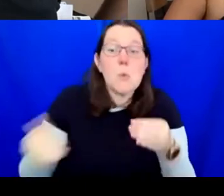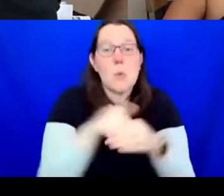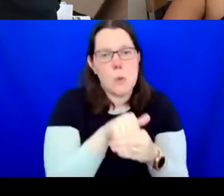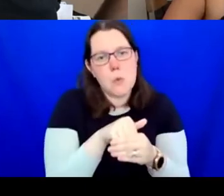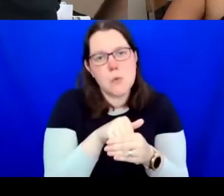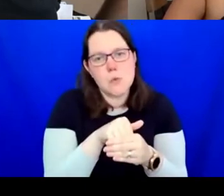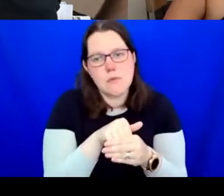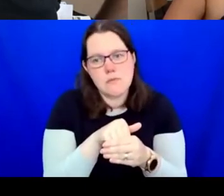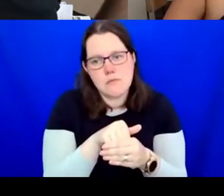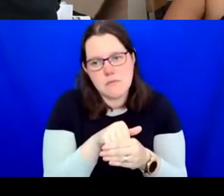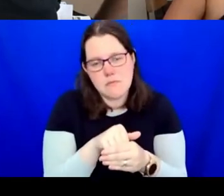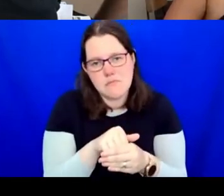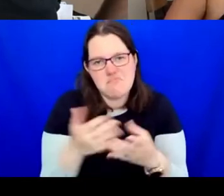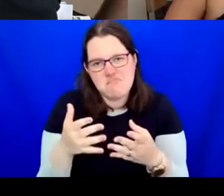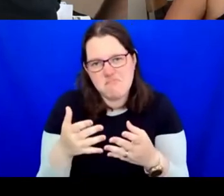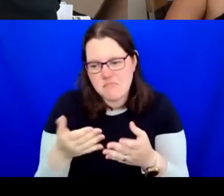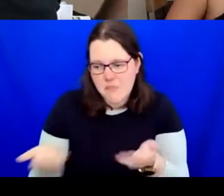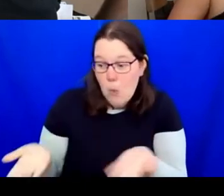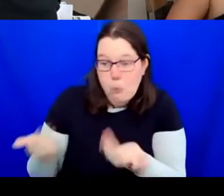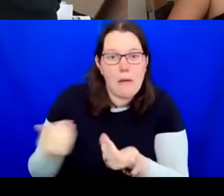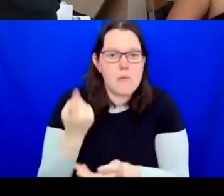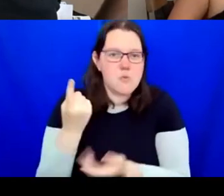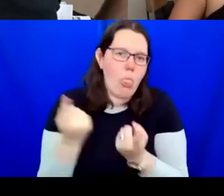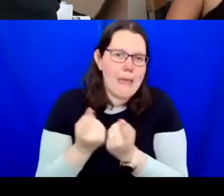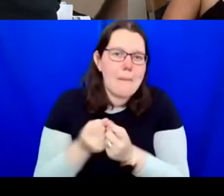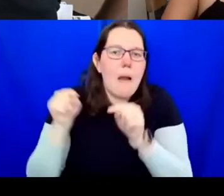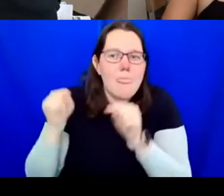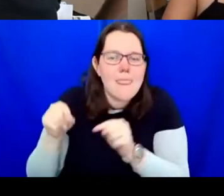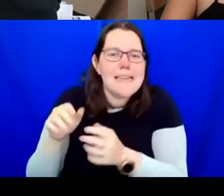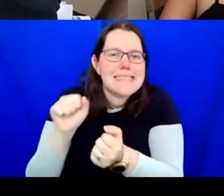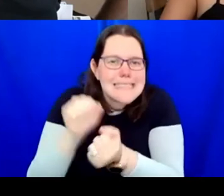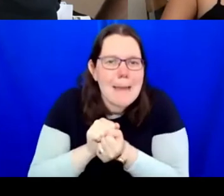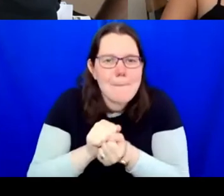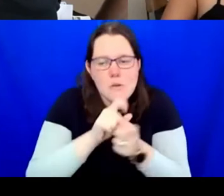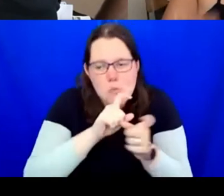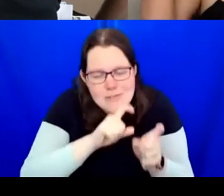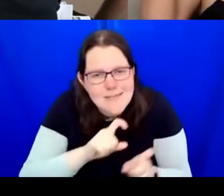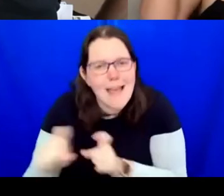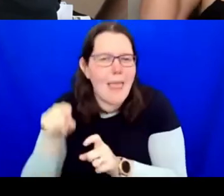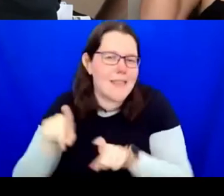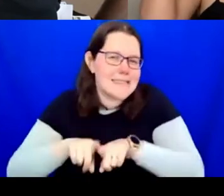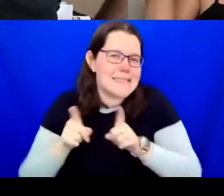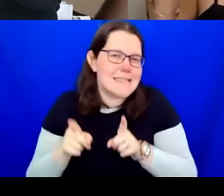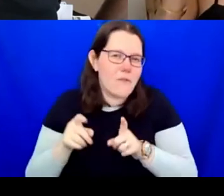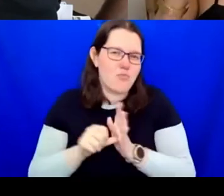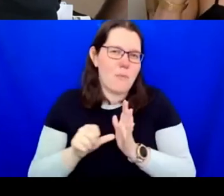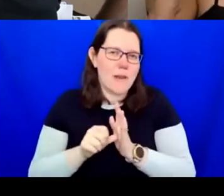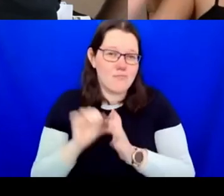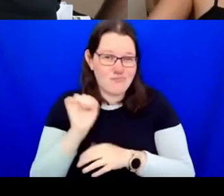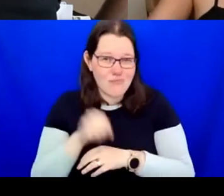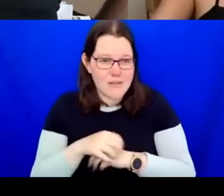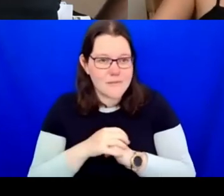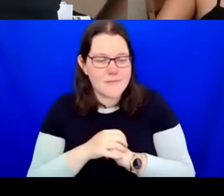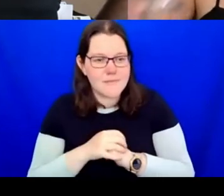them is a totally different aspect. Debs. DEBBIE: Teresa, that's really fantastic.